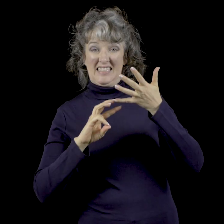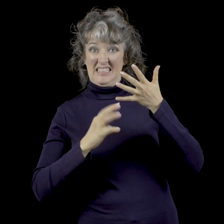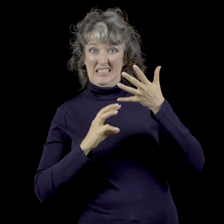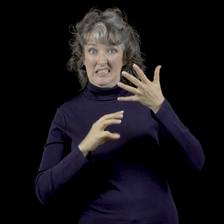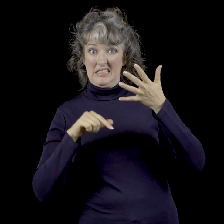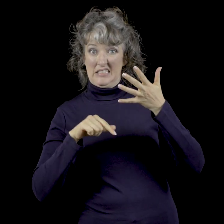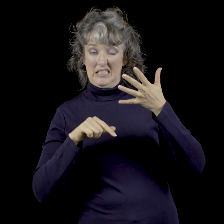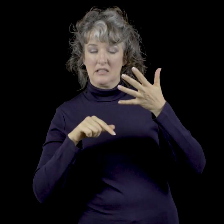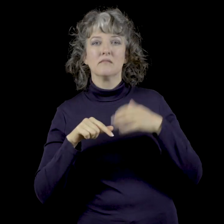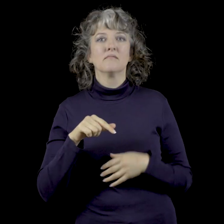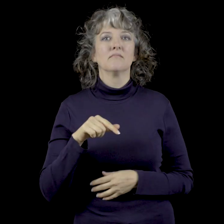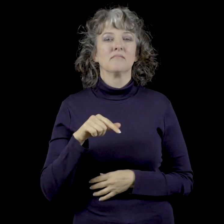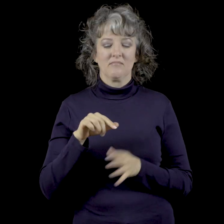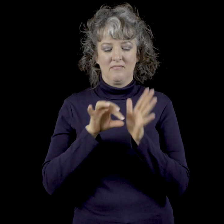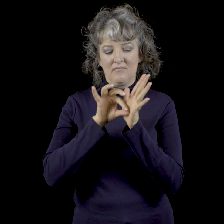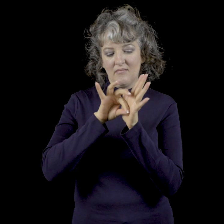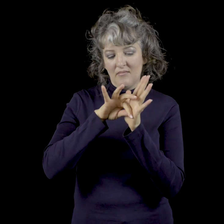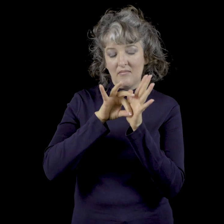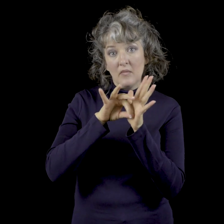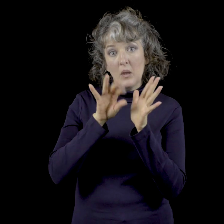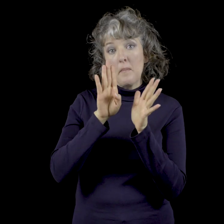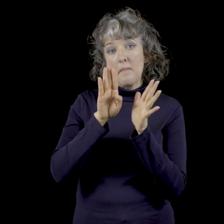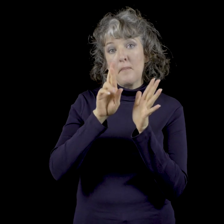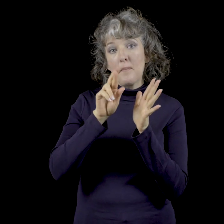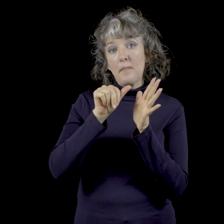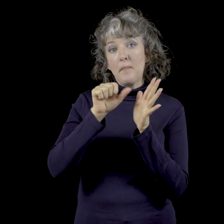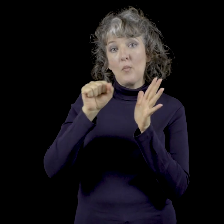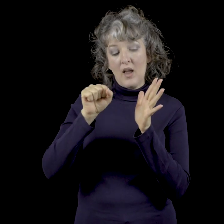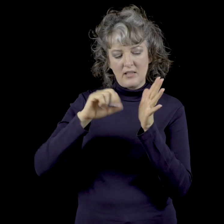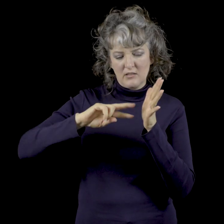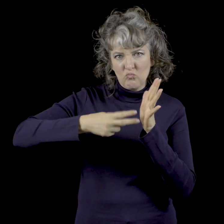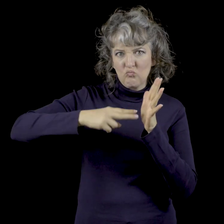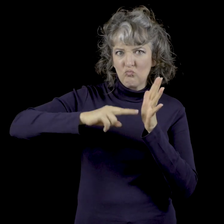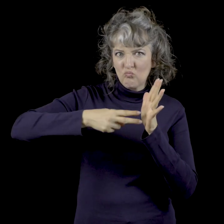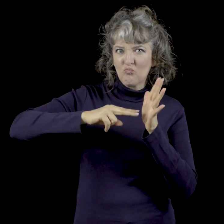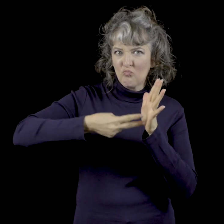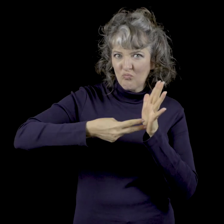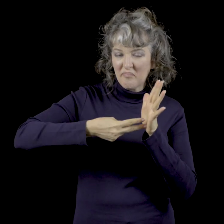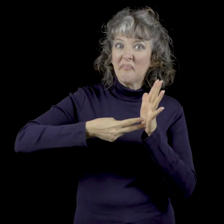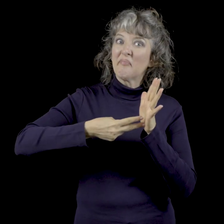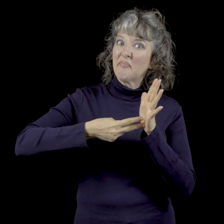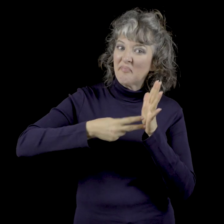Six, some brass screws tighten in.